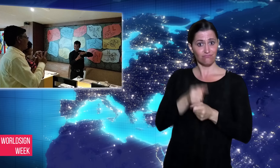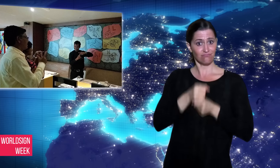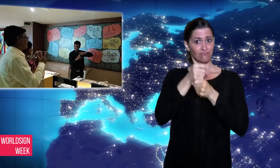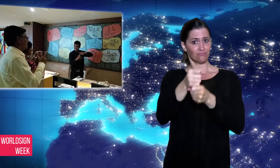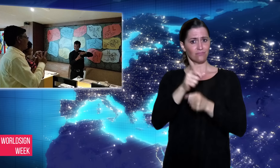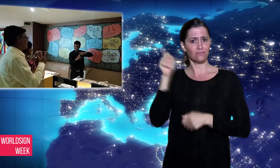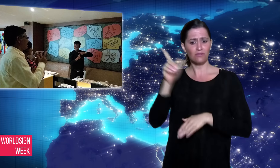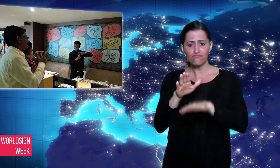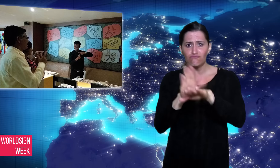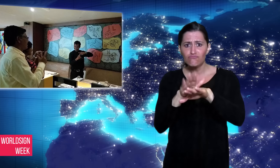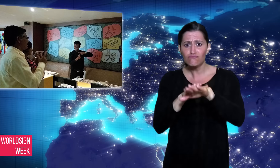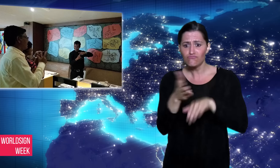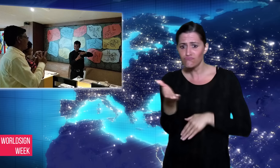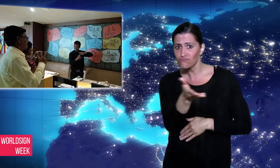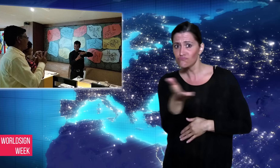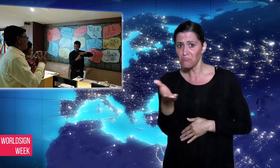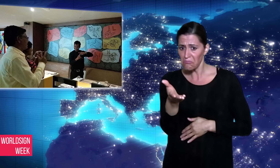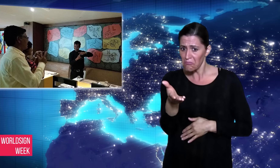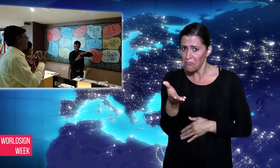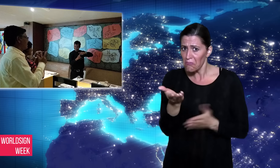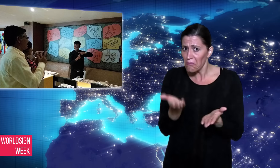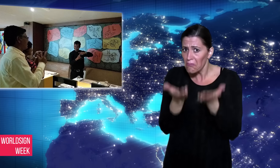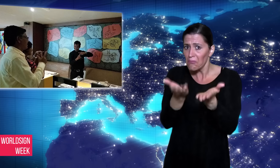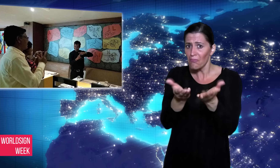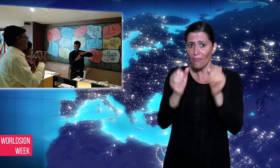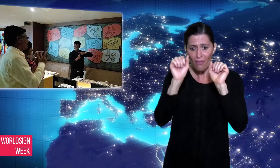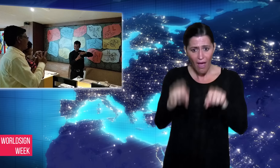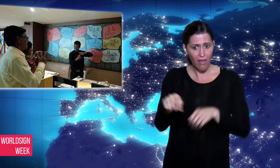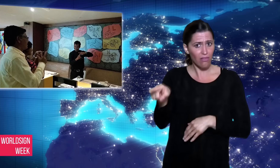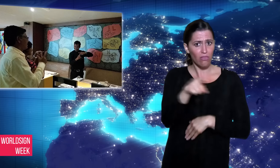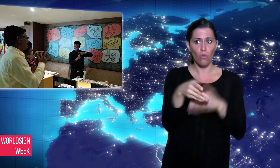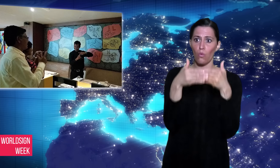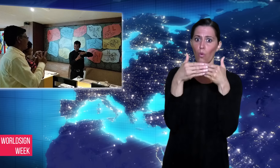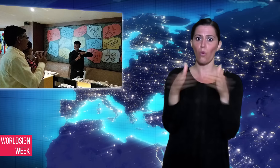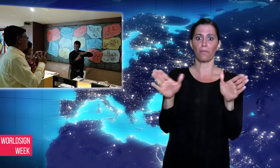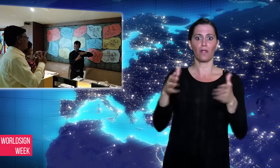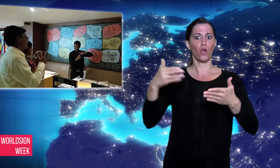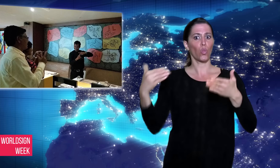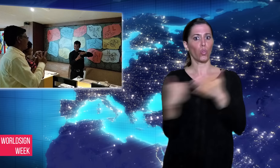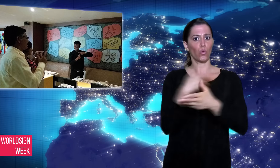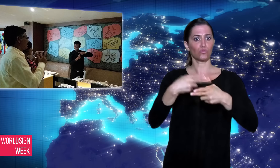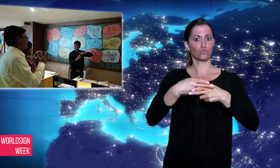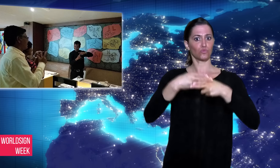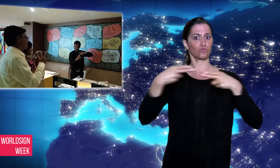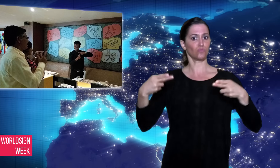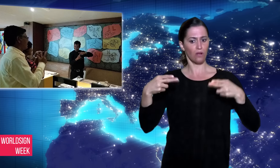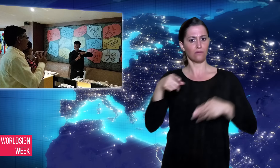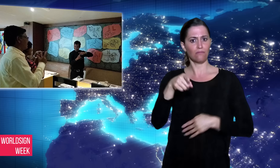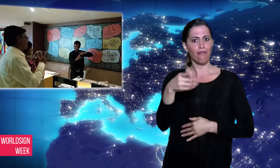tourism. The front-line staff and